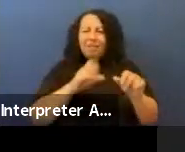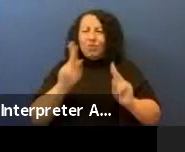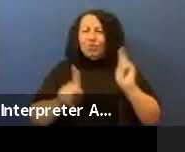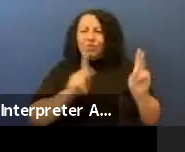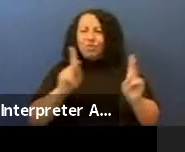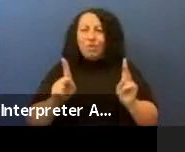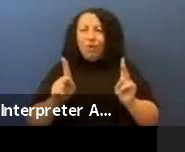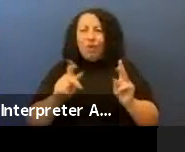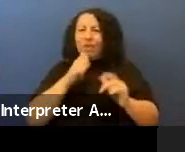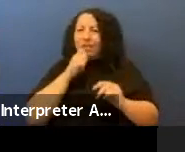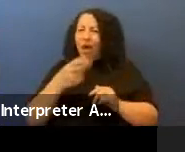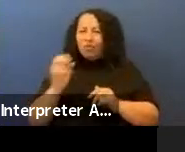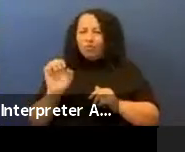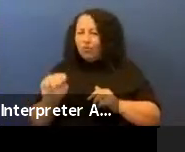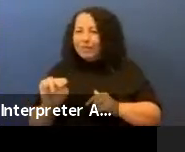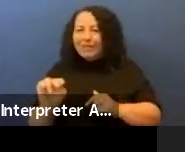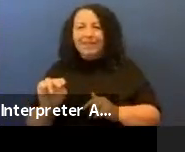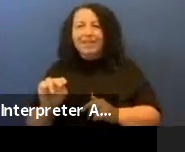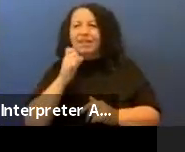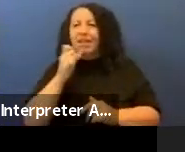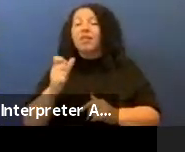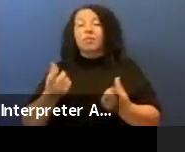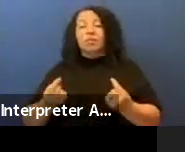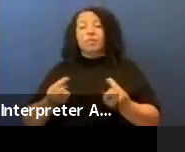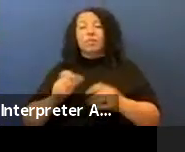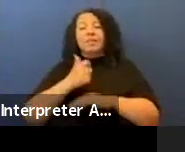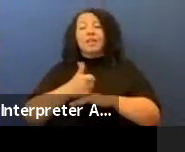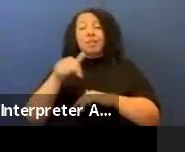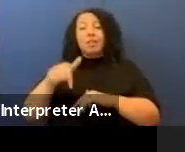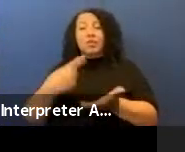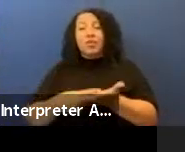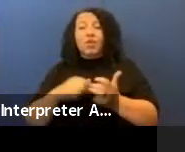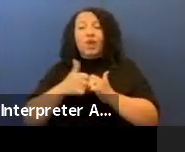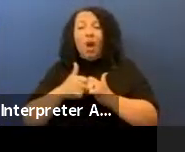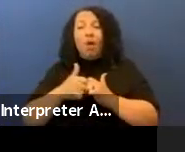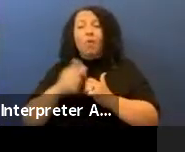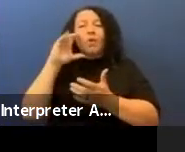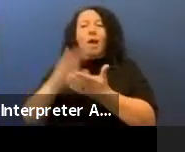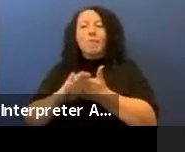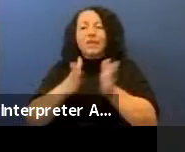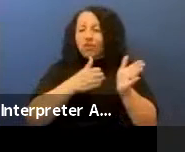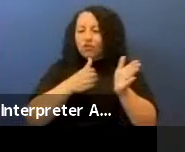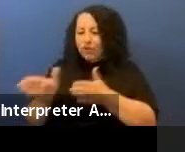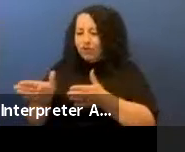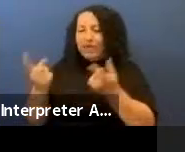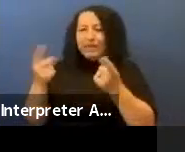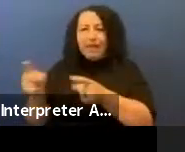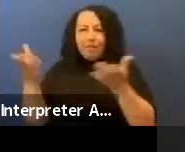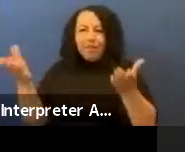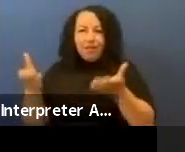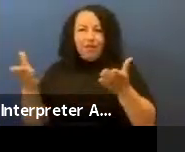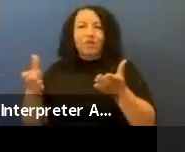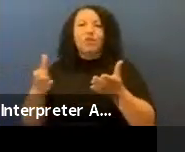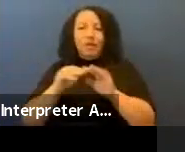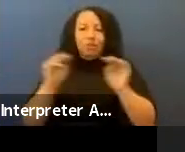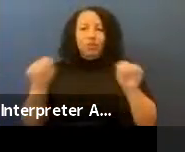I'm setting up this conversation by saying that I believe the shift is also happening here at the Guggenheim as well.